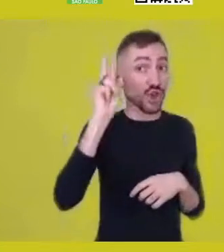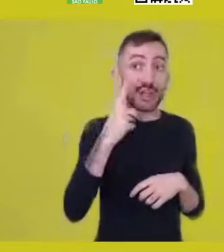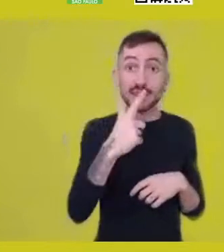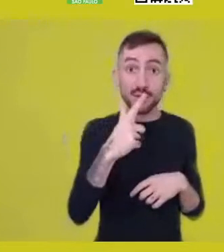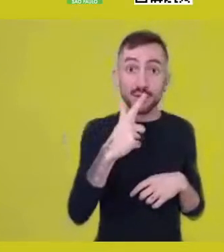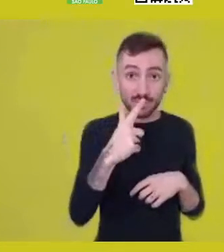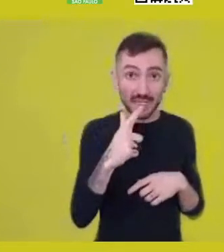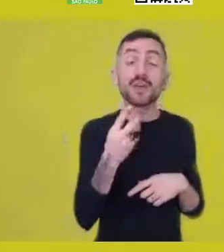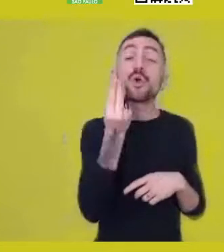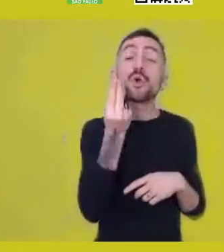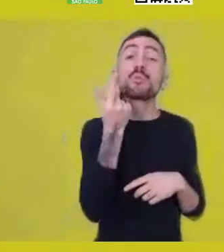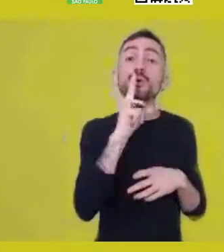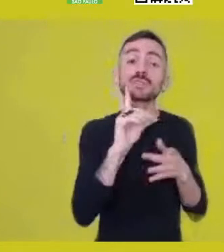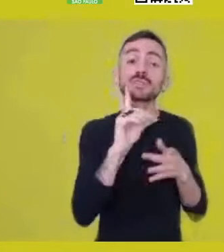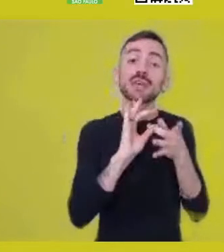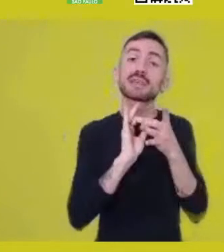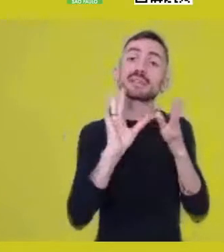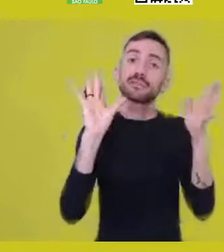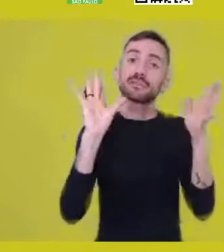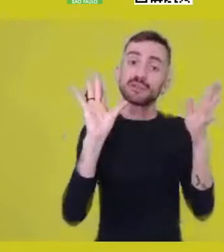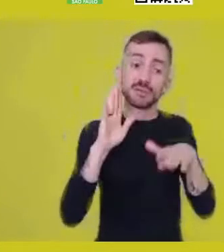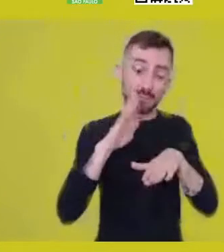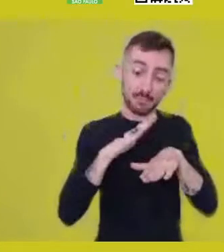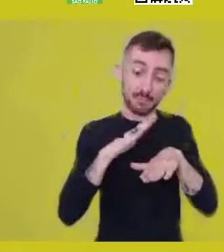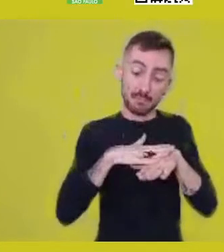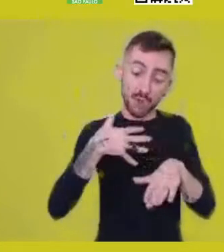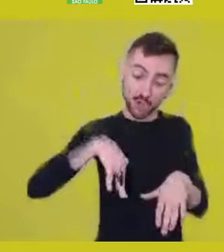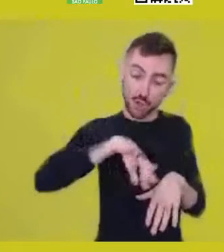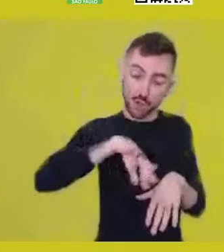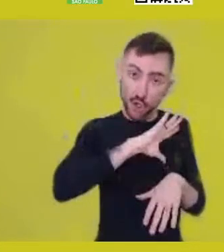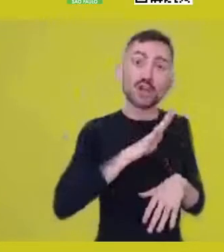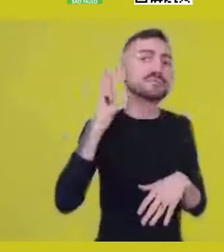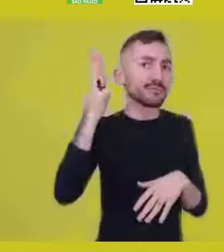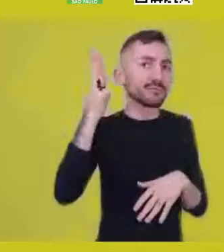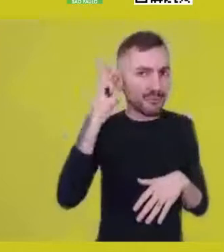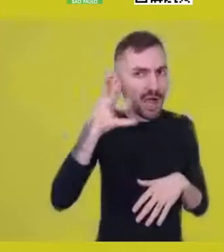without our words, uttered with the responsibility that befits us.